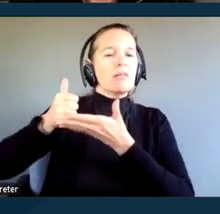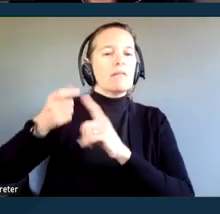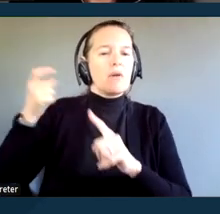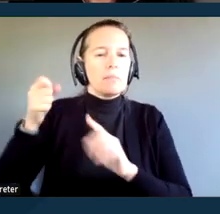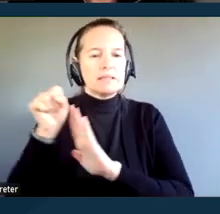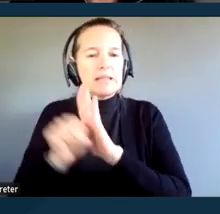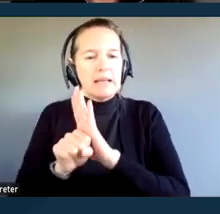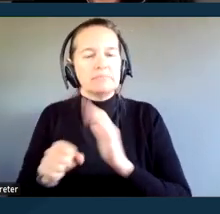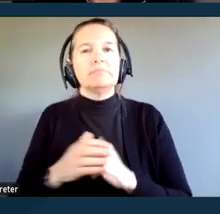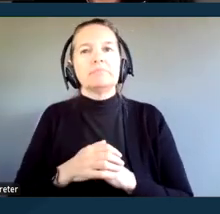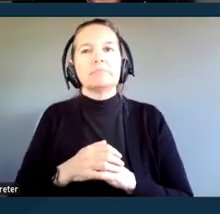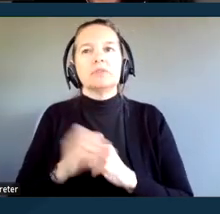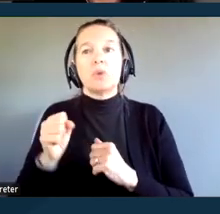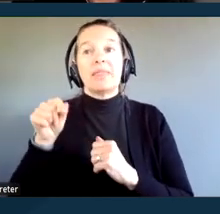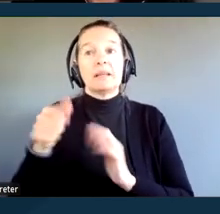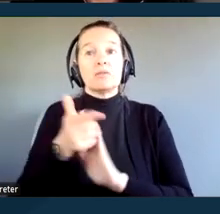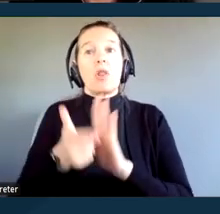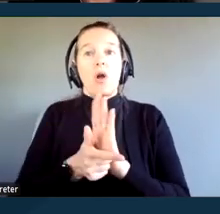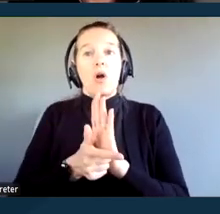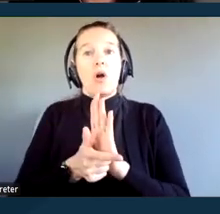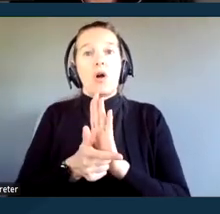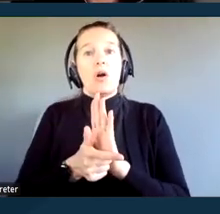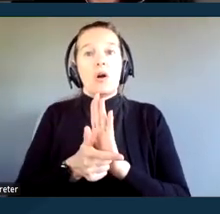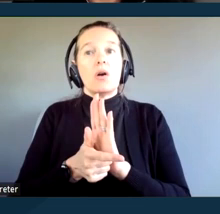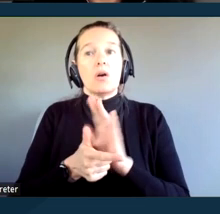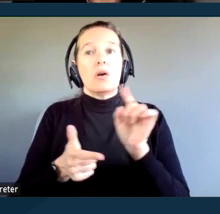And this particular law incorporates by reference the protections